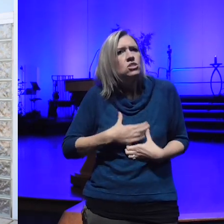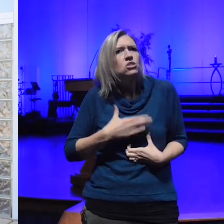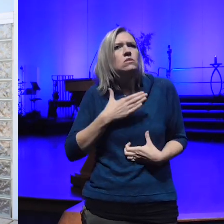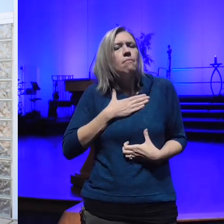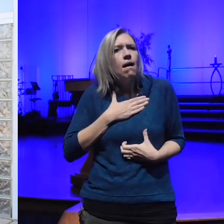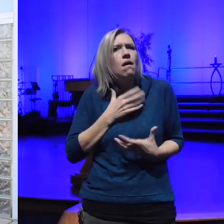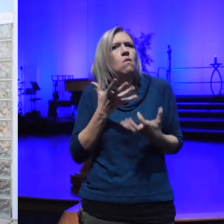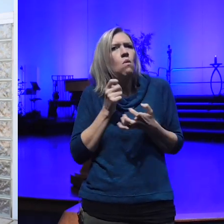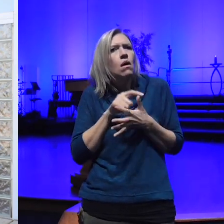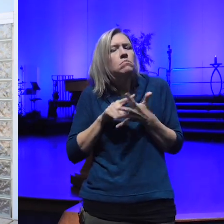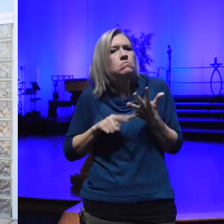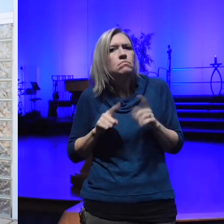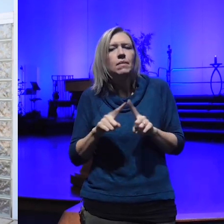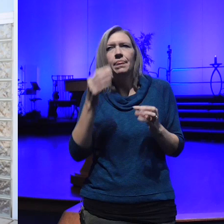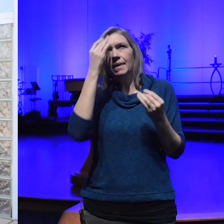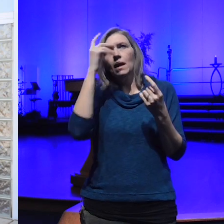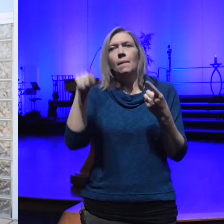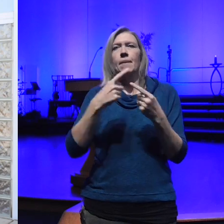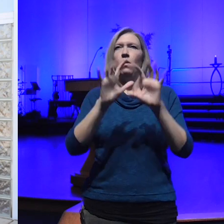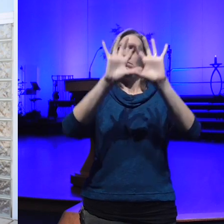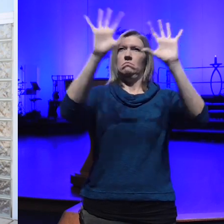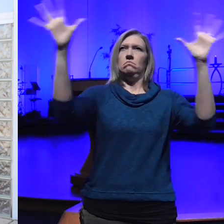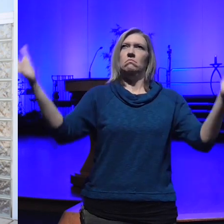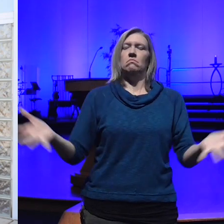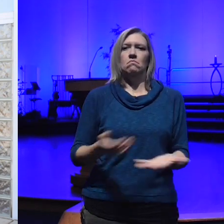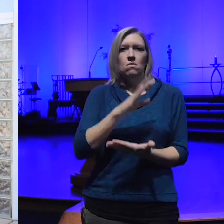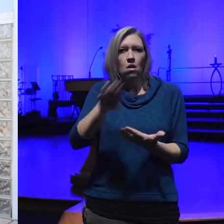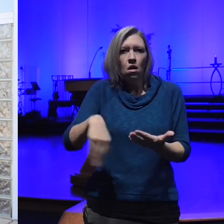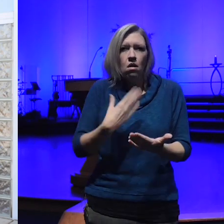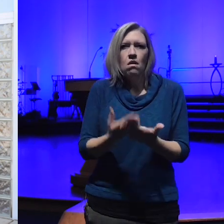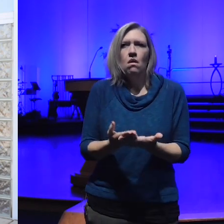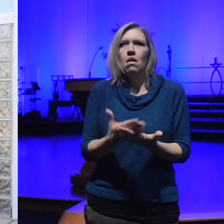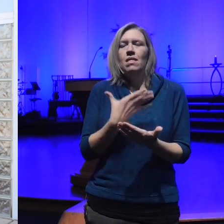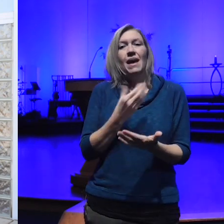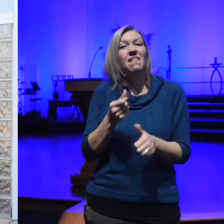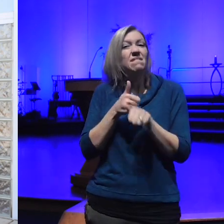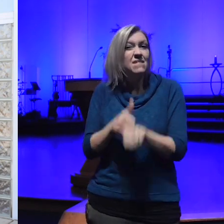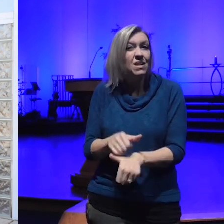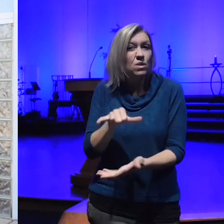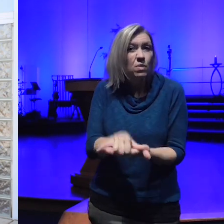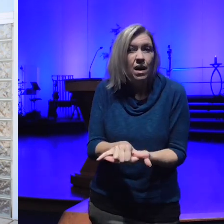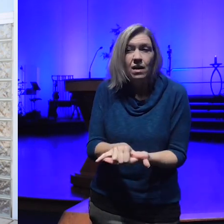for all for the highest good of all and then to follow that and to not get entangled in right